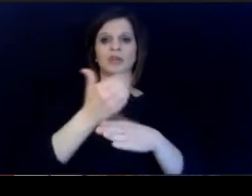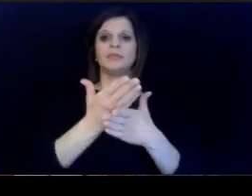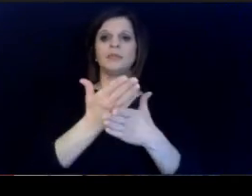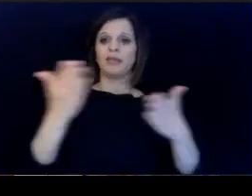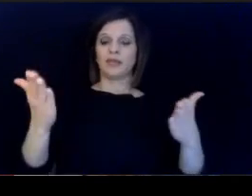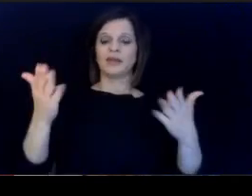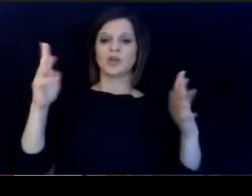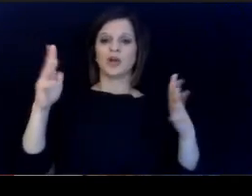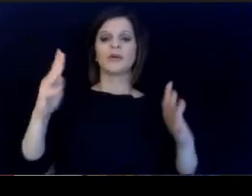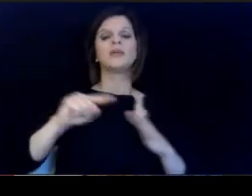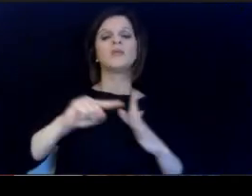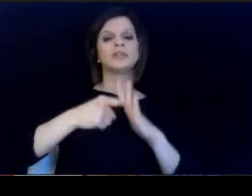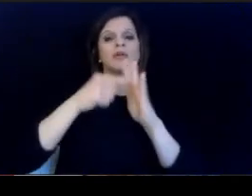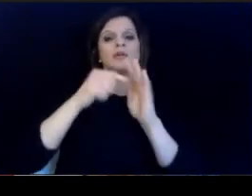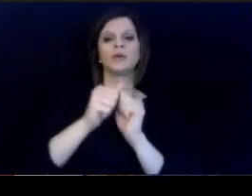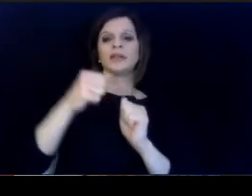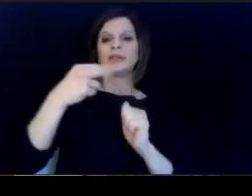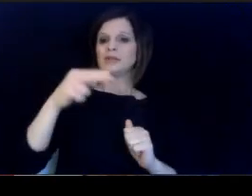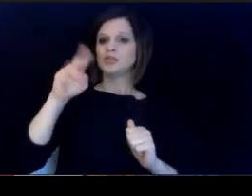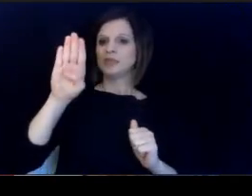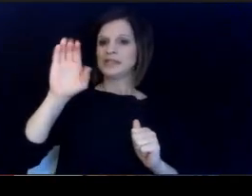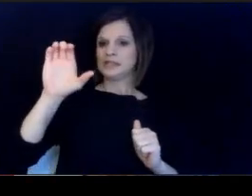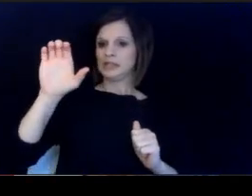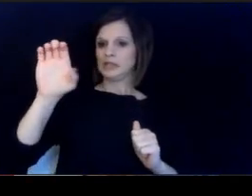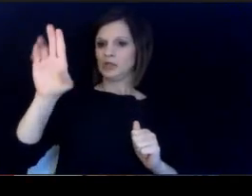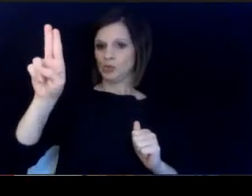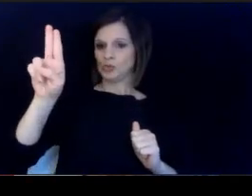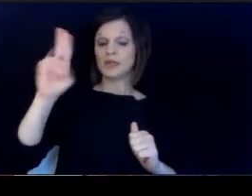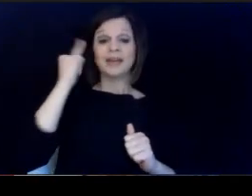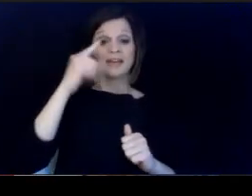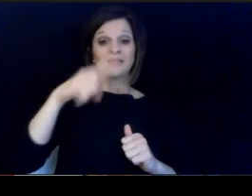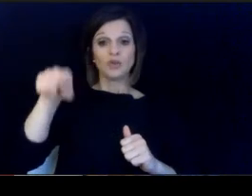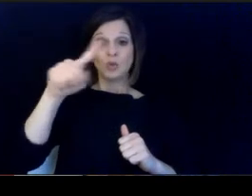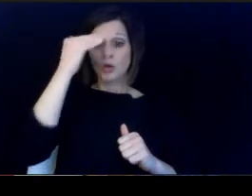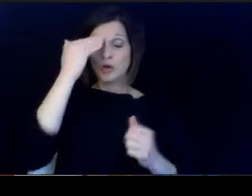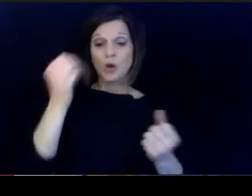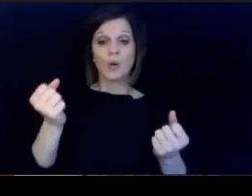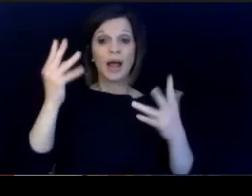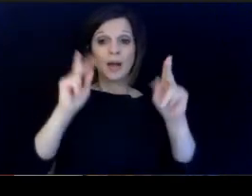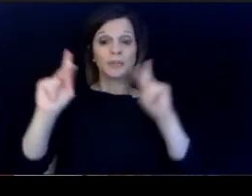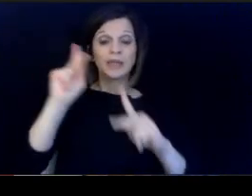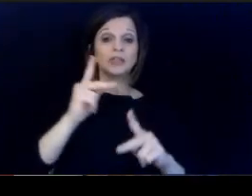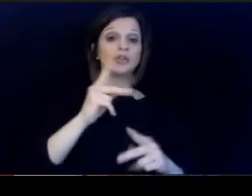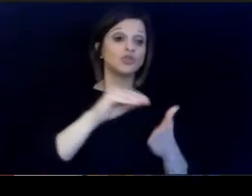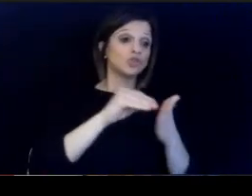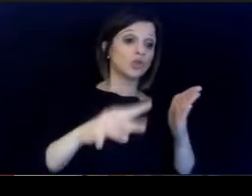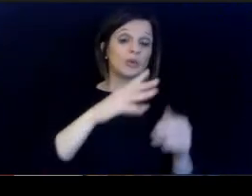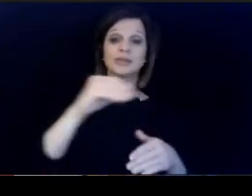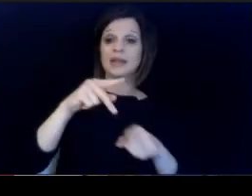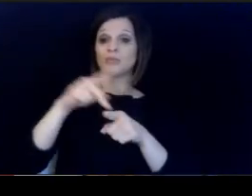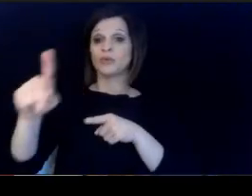with her HBC use. I mean if you know how many. of our students of color professionals of color that.